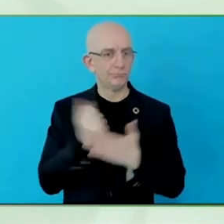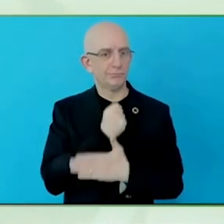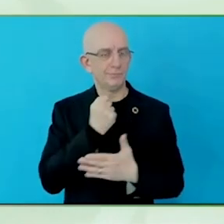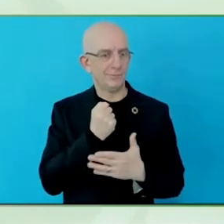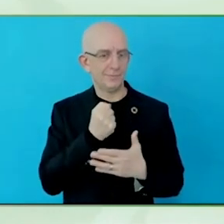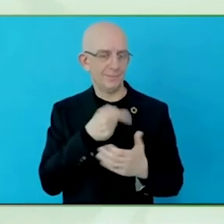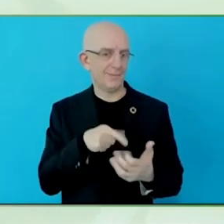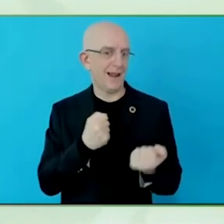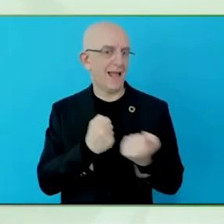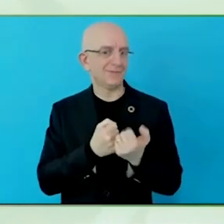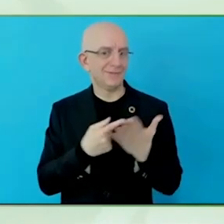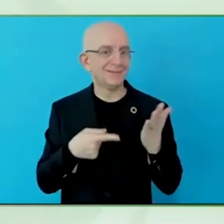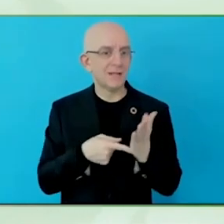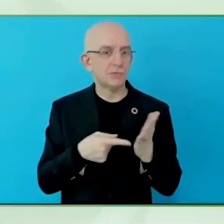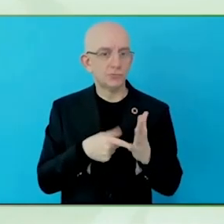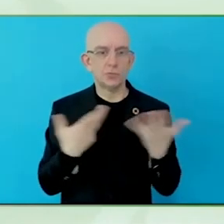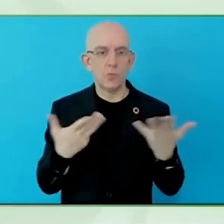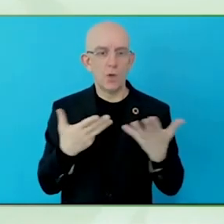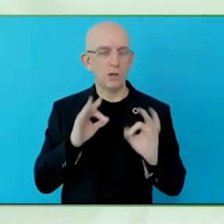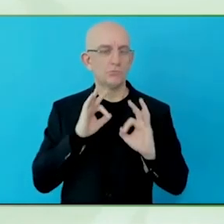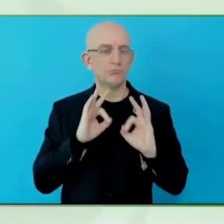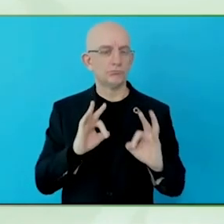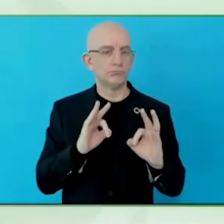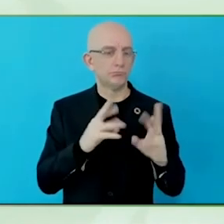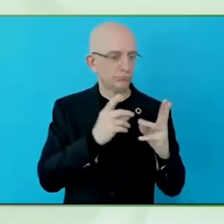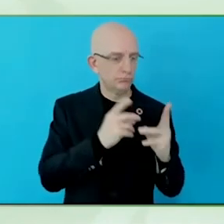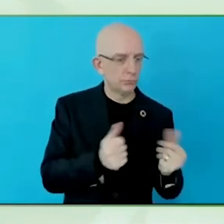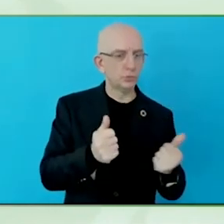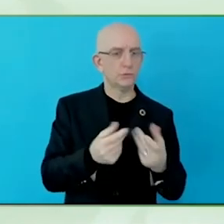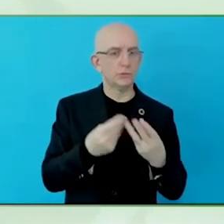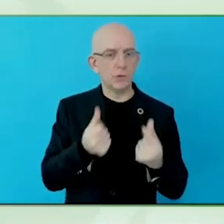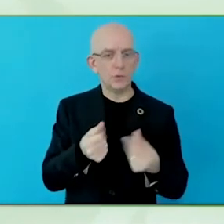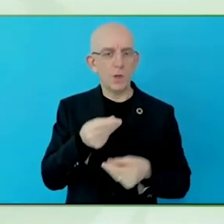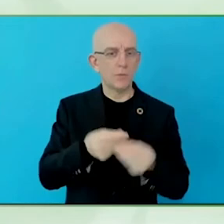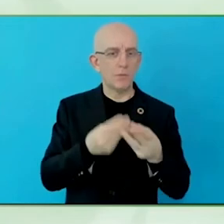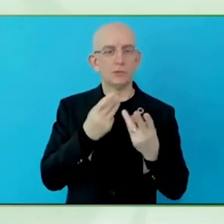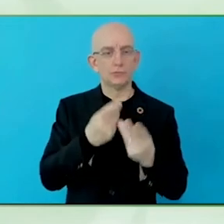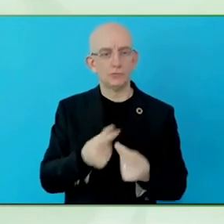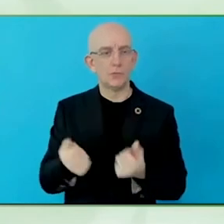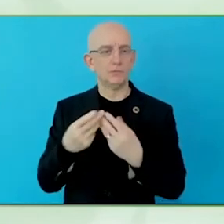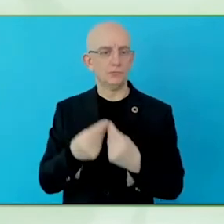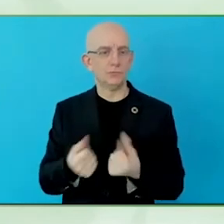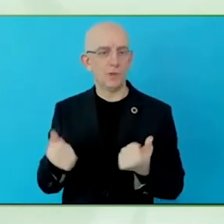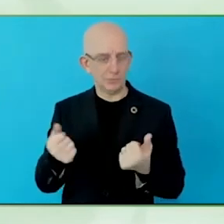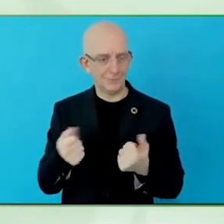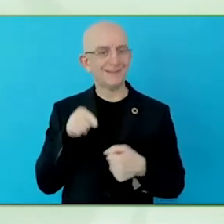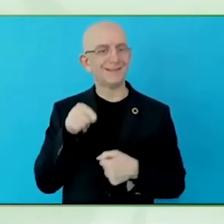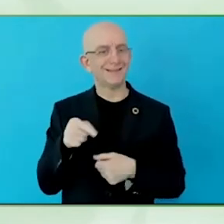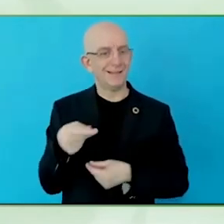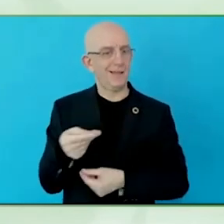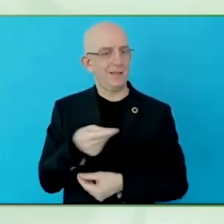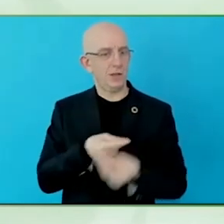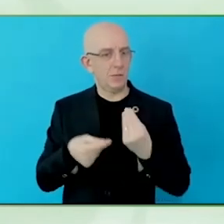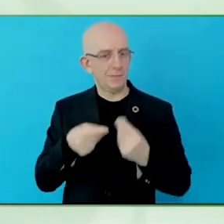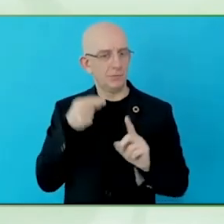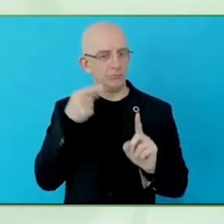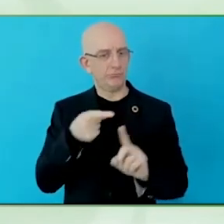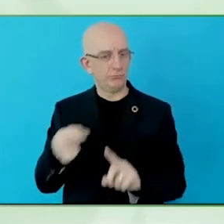aspects, health-related aspects, social aspects. Everybody should work together.